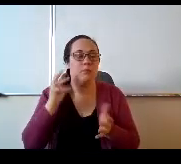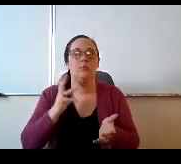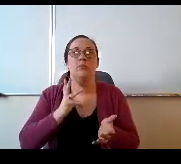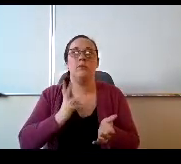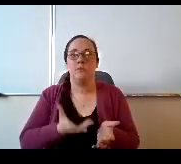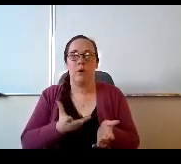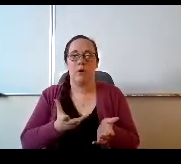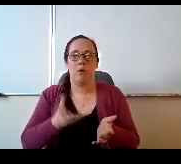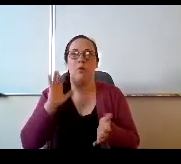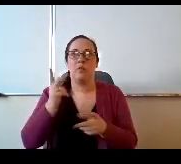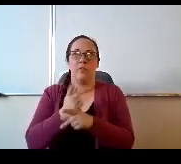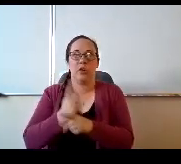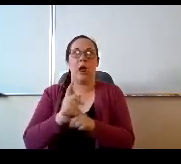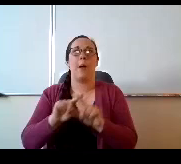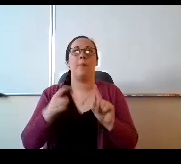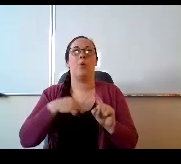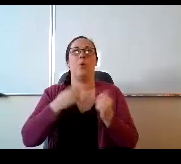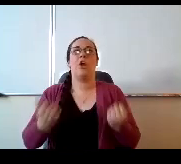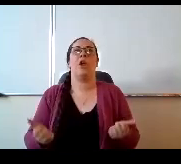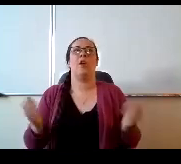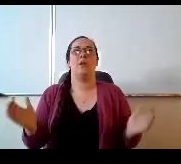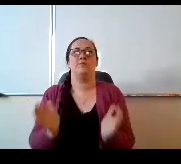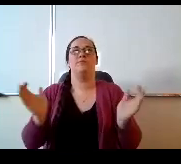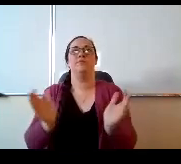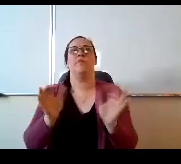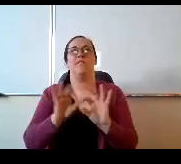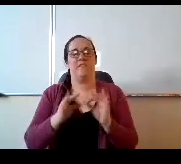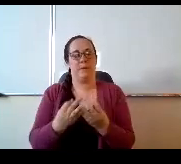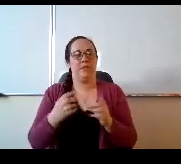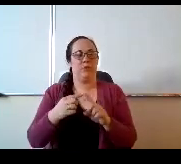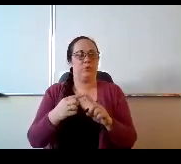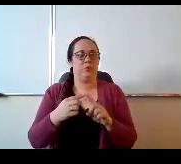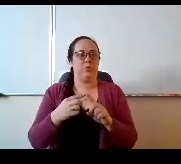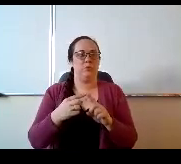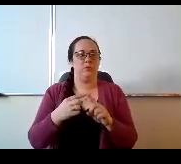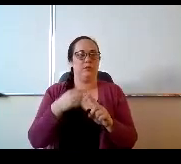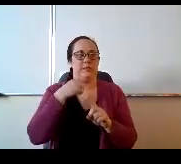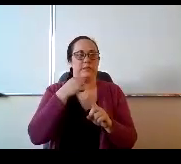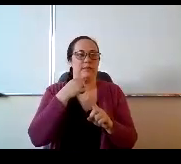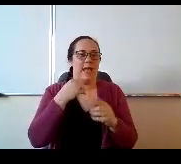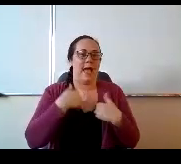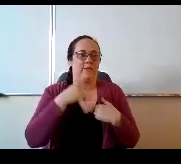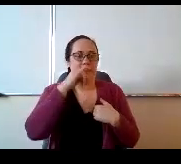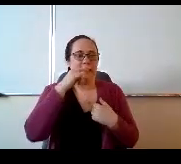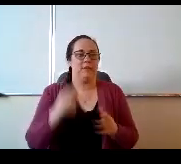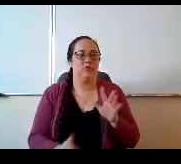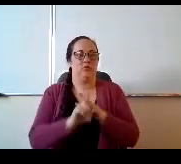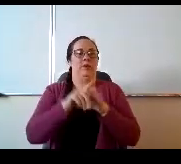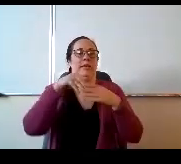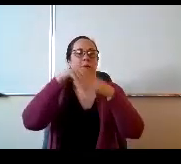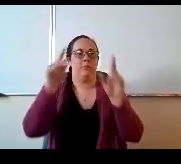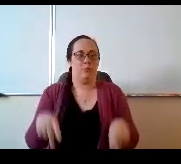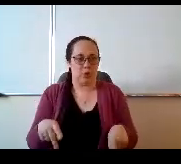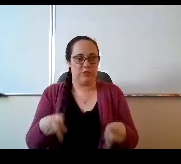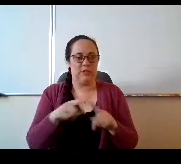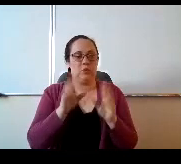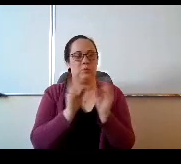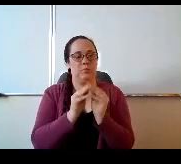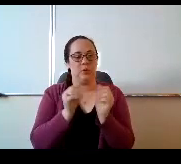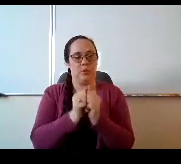But we're really encouraging our families to have their kids come to the campus to meet with those teachers to meet with their peers and